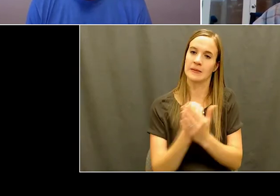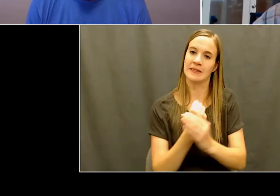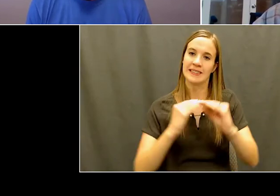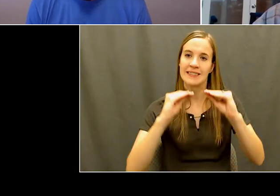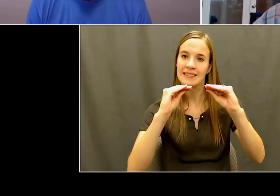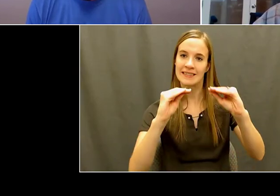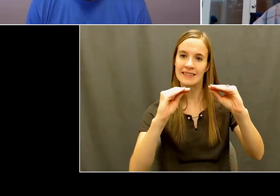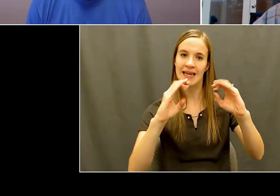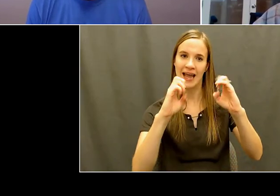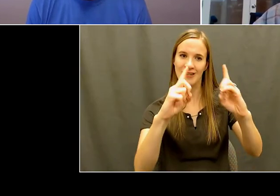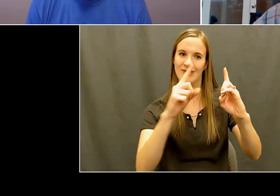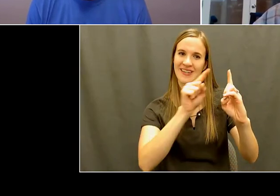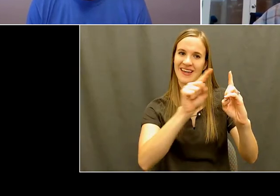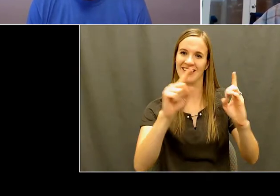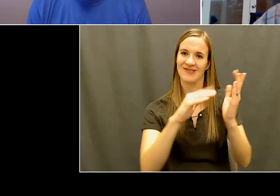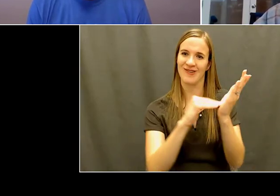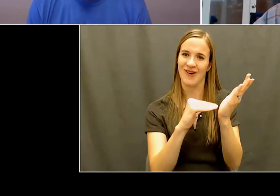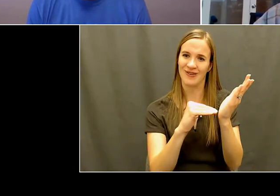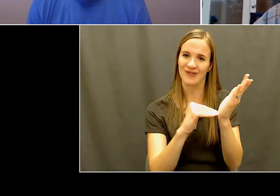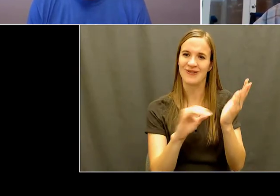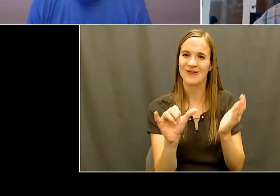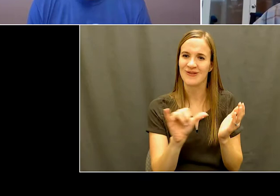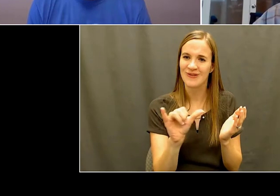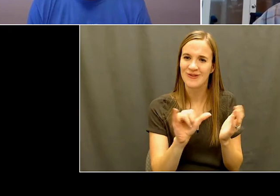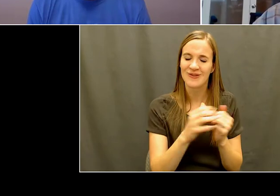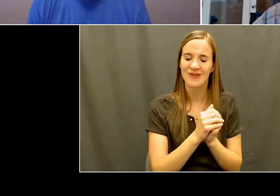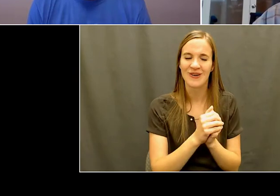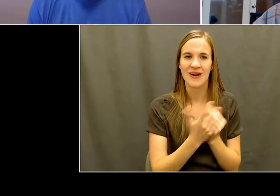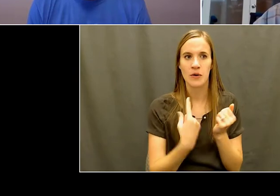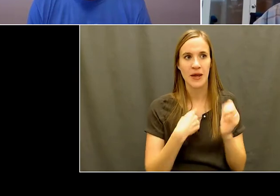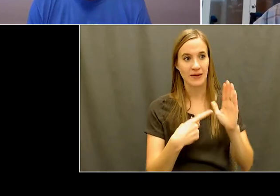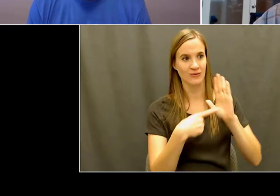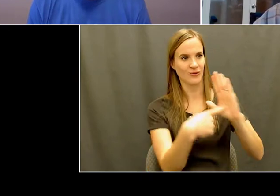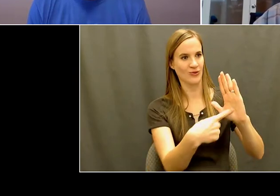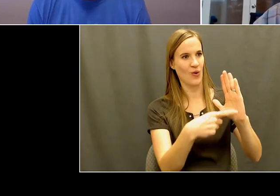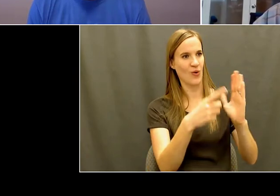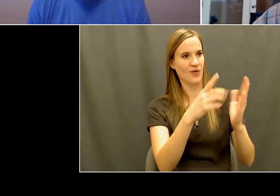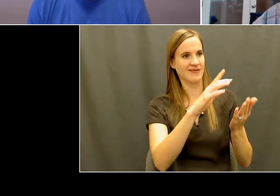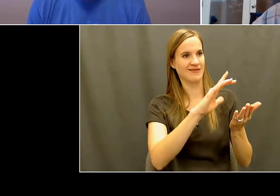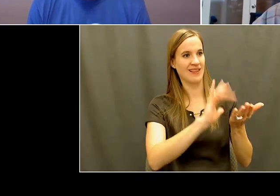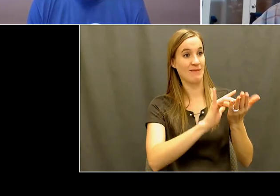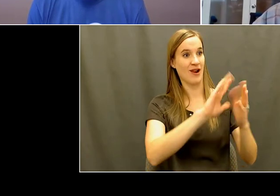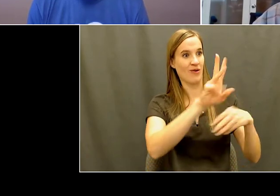of showing the medical world what was you know, what kind